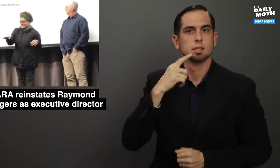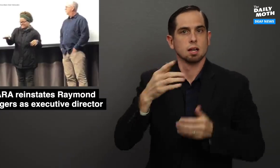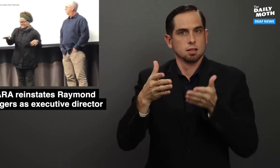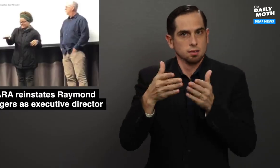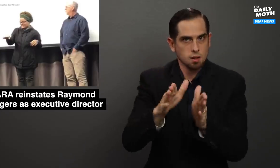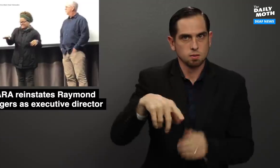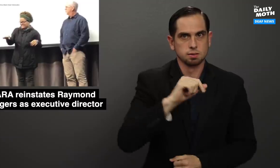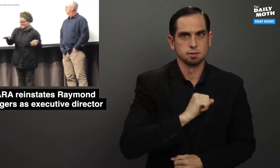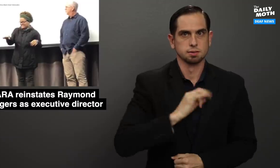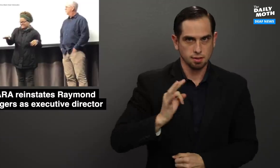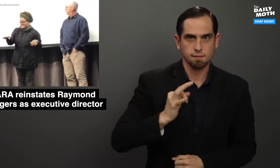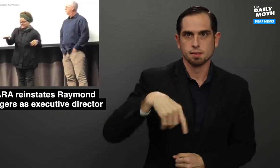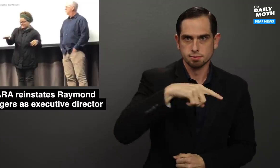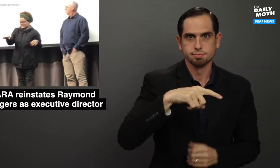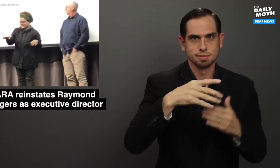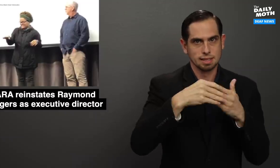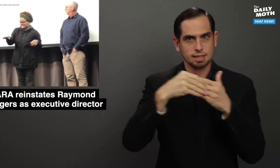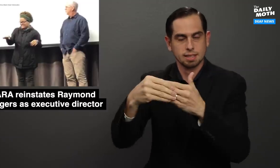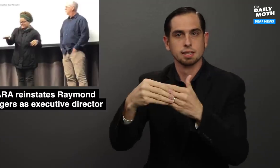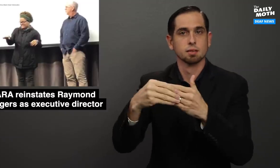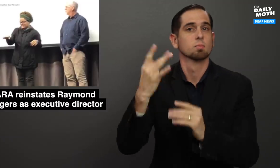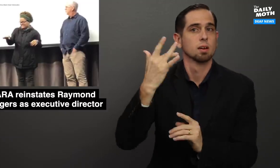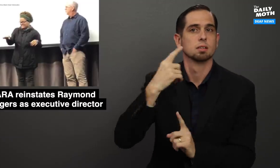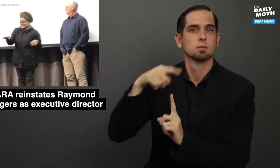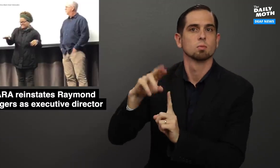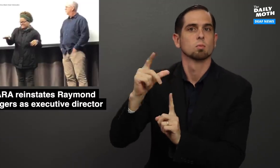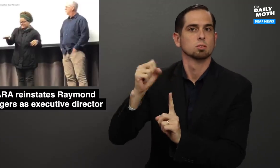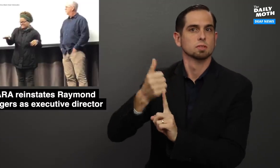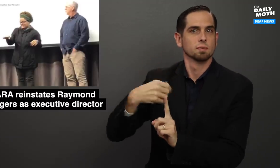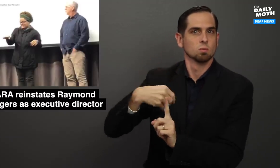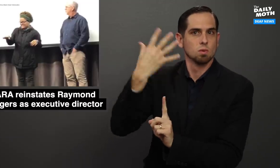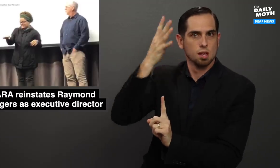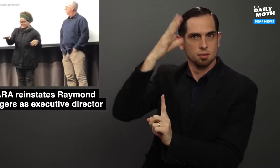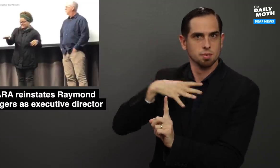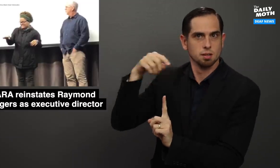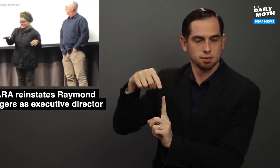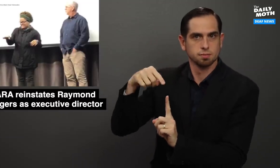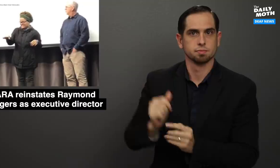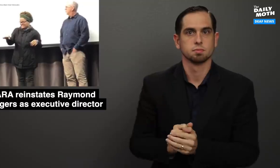allowed them to take the lead because he was a white man.